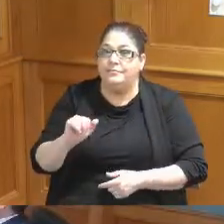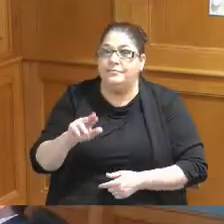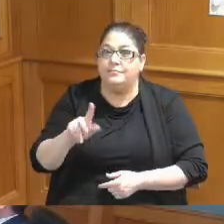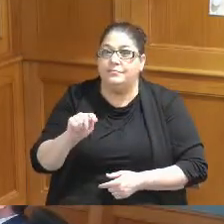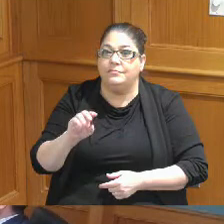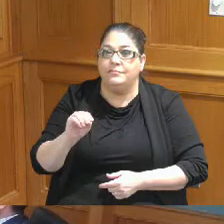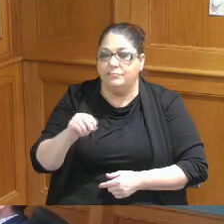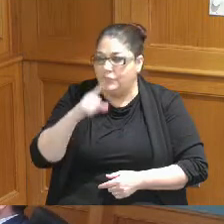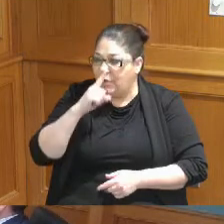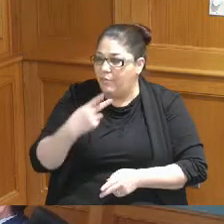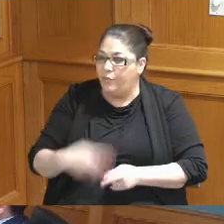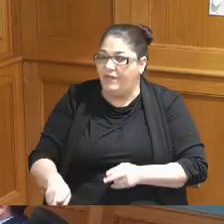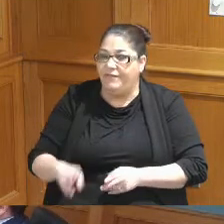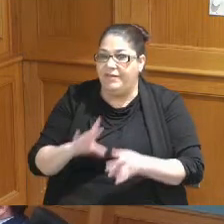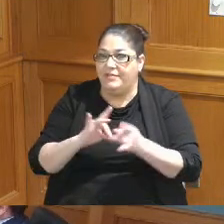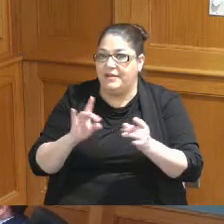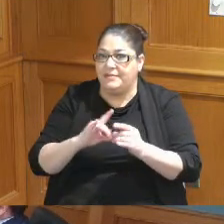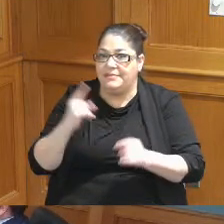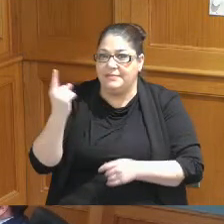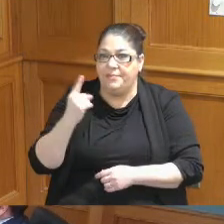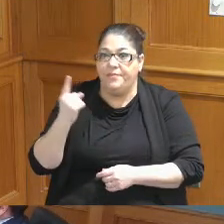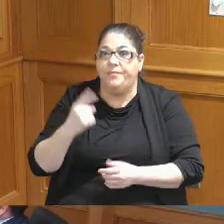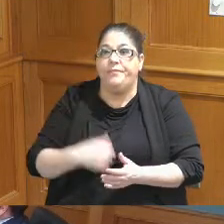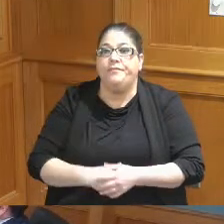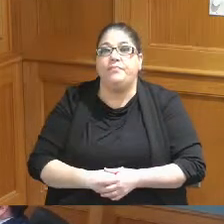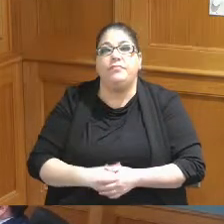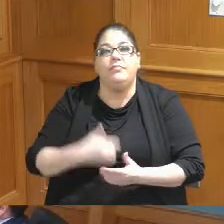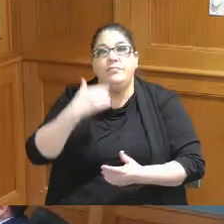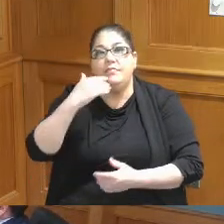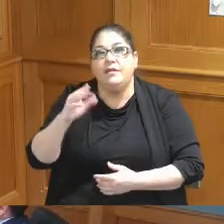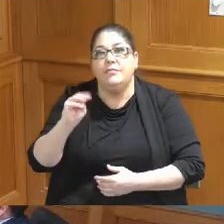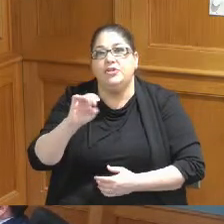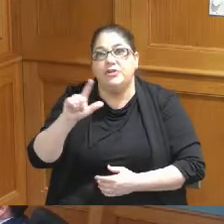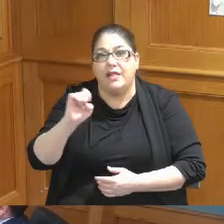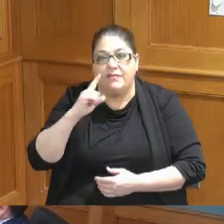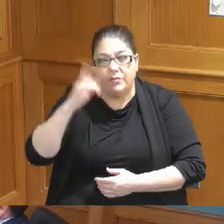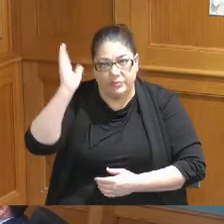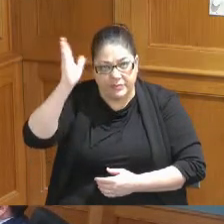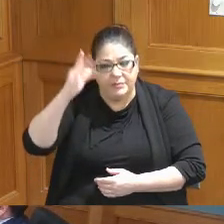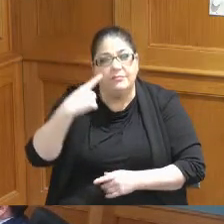okay briefly just wanted to first of all thank Michelle for the presentation also congratulate